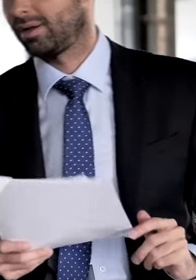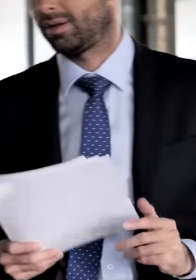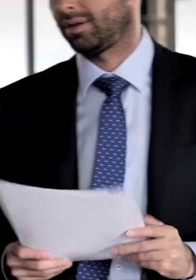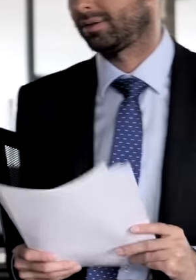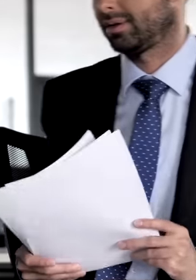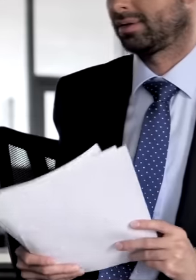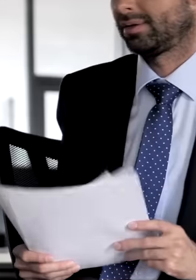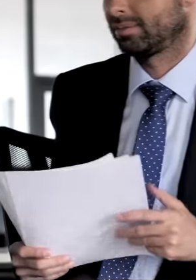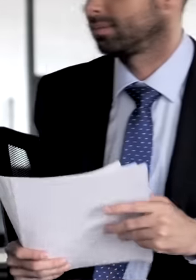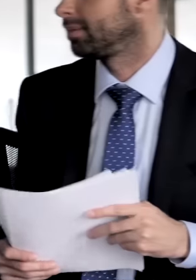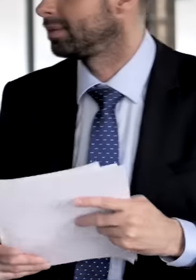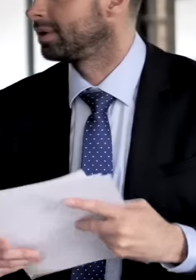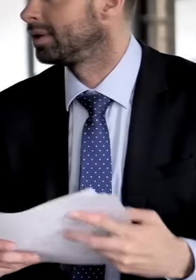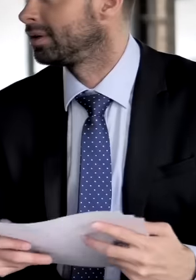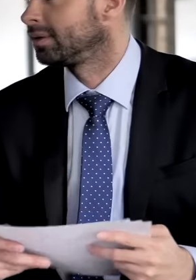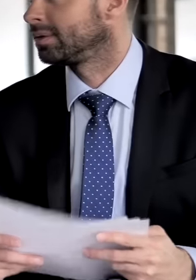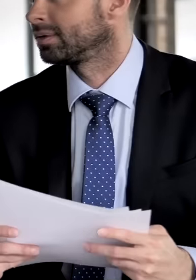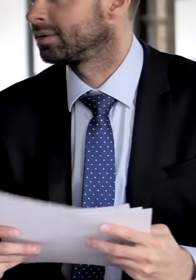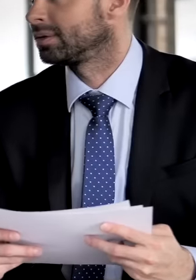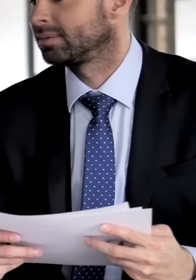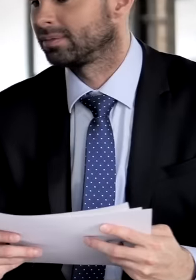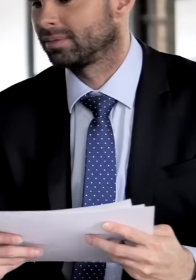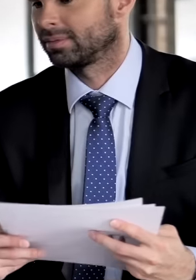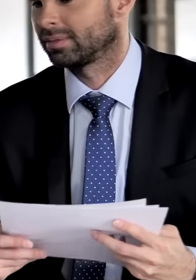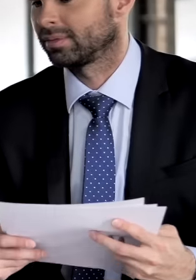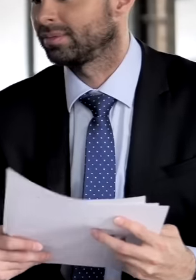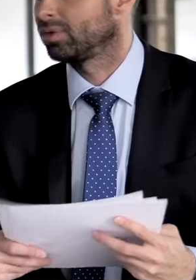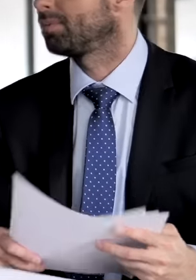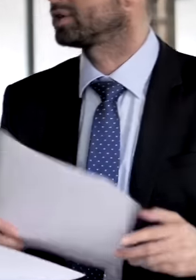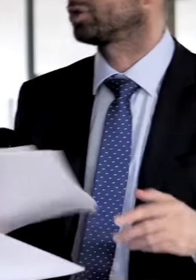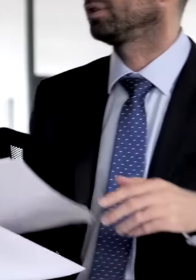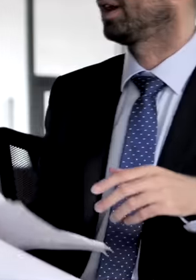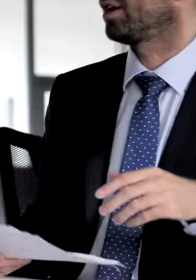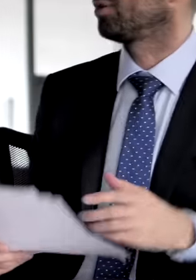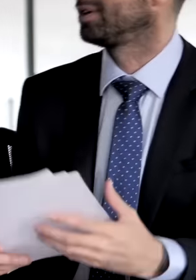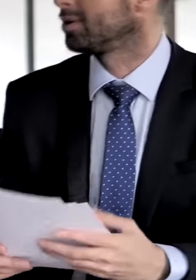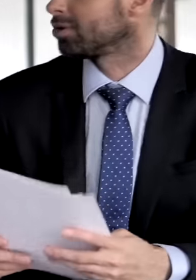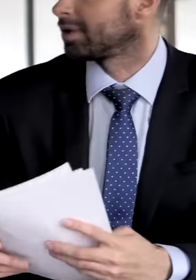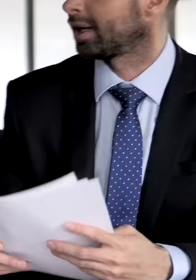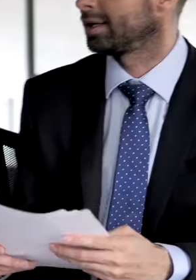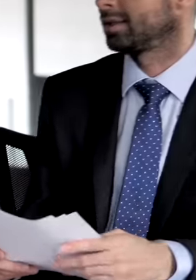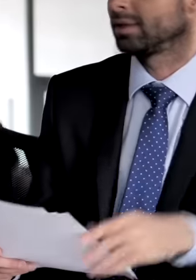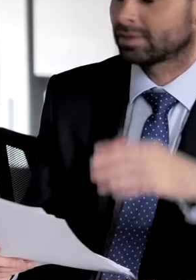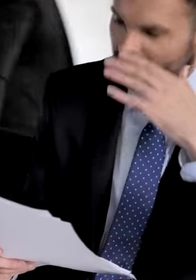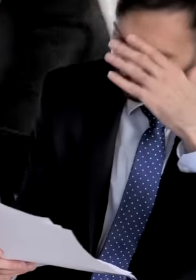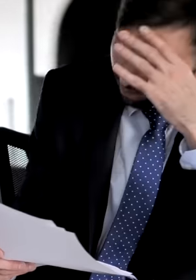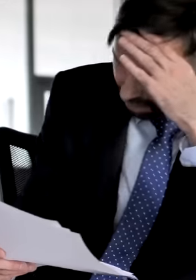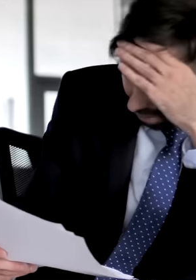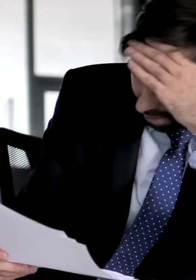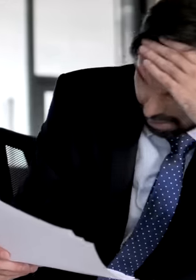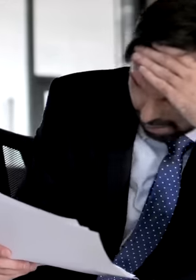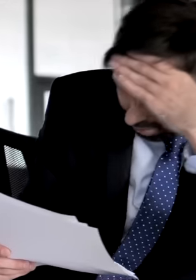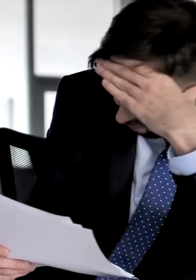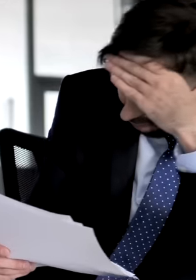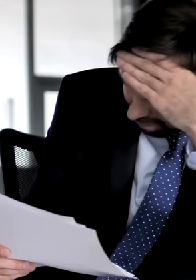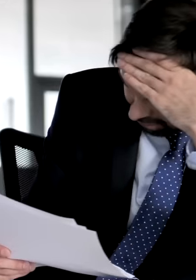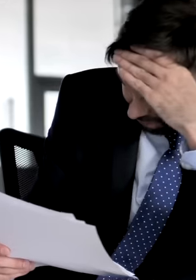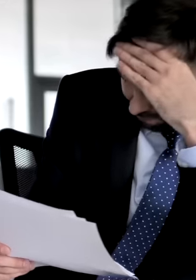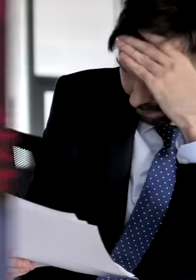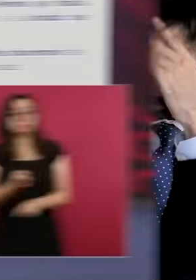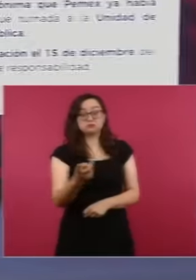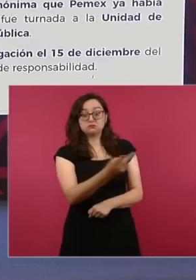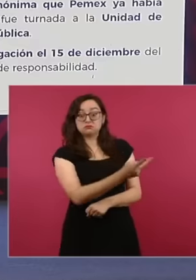with the foreign businessmen who They supposedly worked for PEMEX in the most recent report